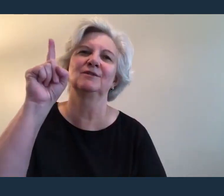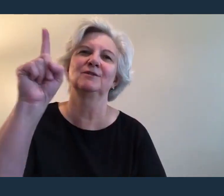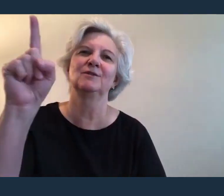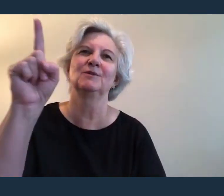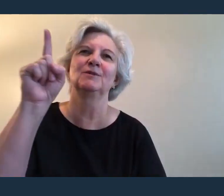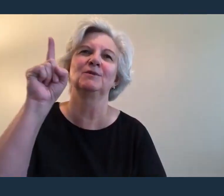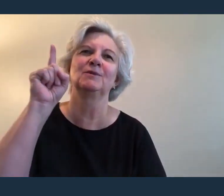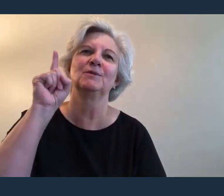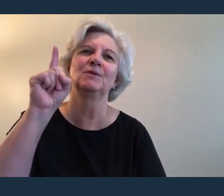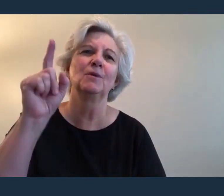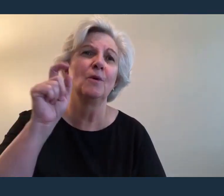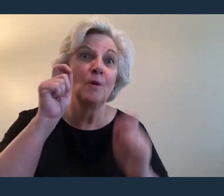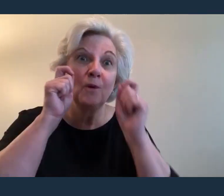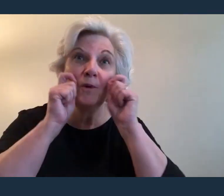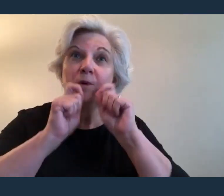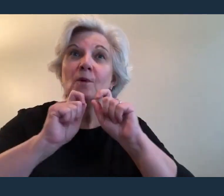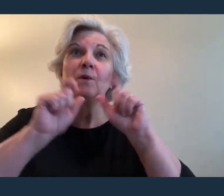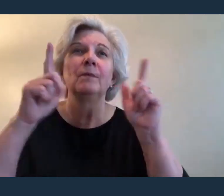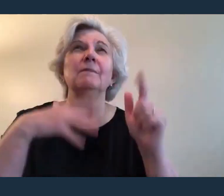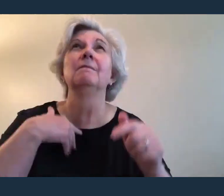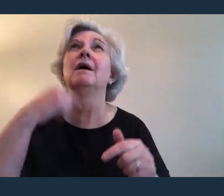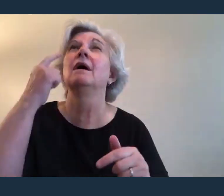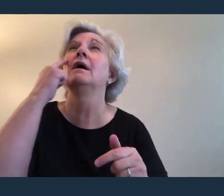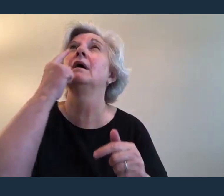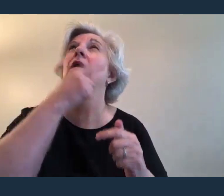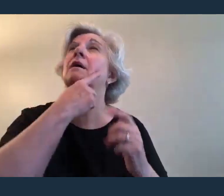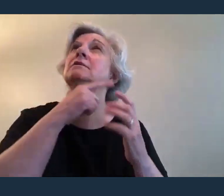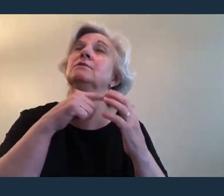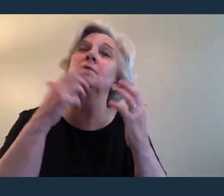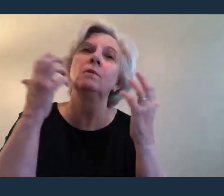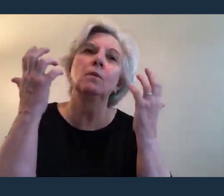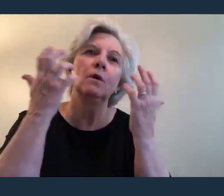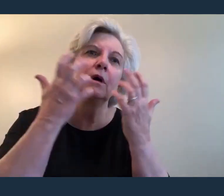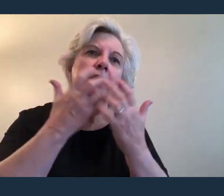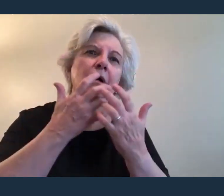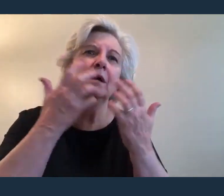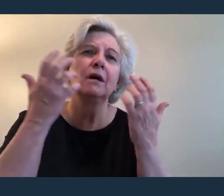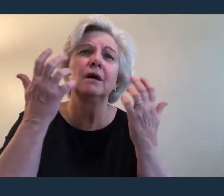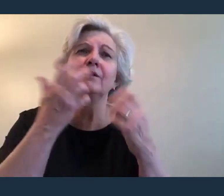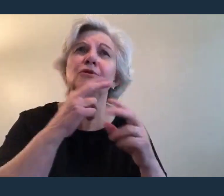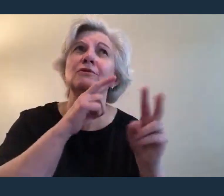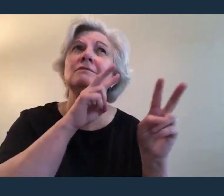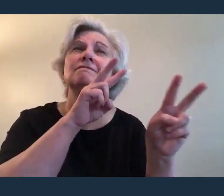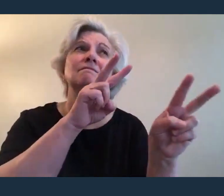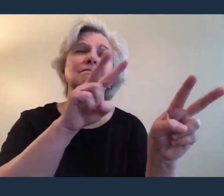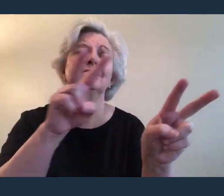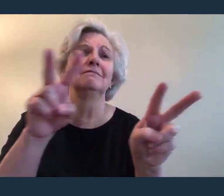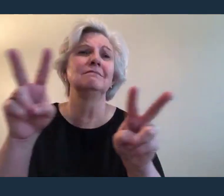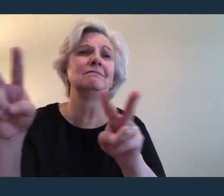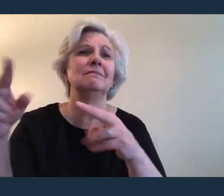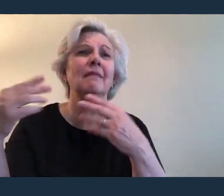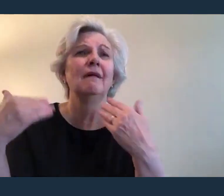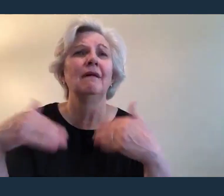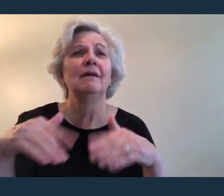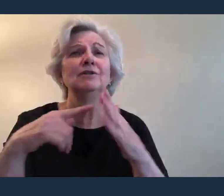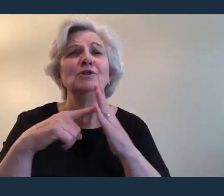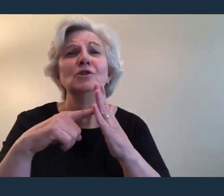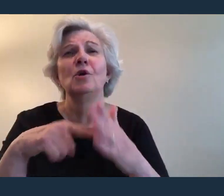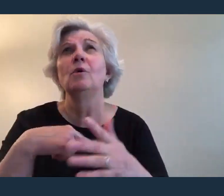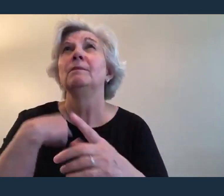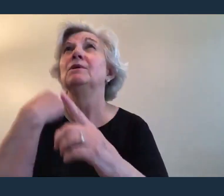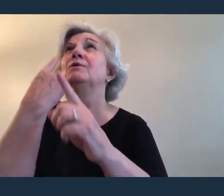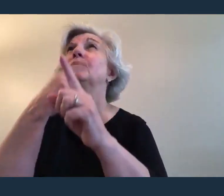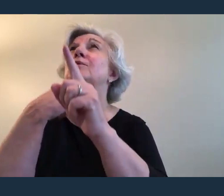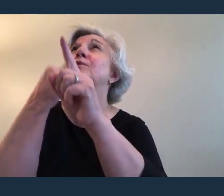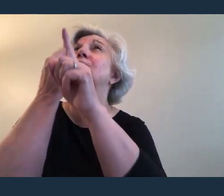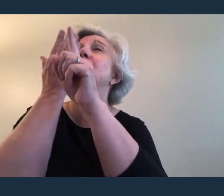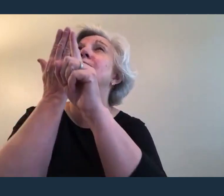Open up my eyes in wonder And show me who You are